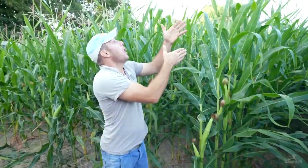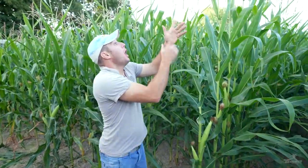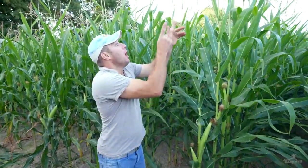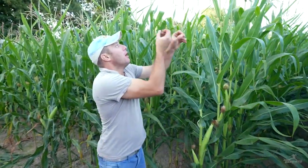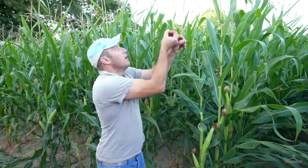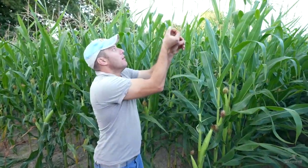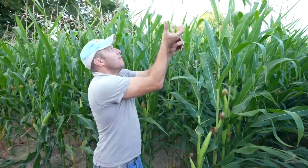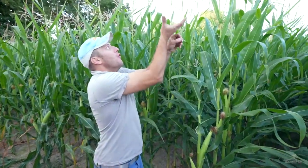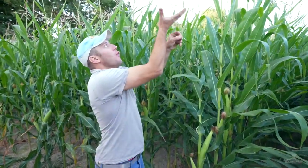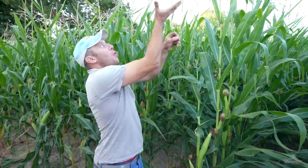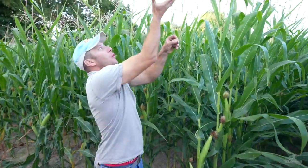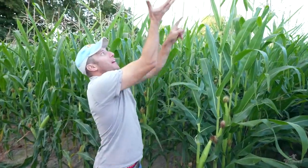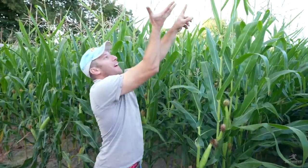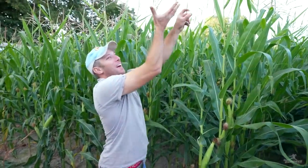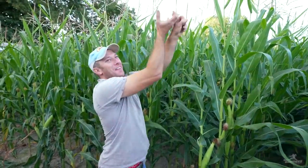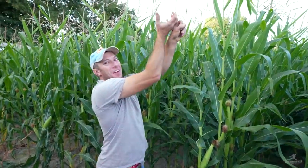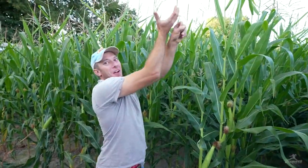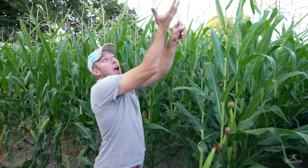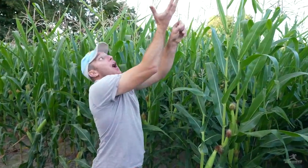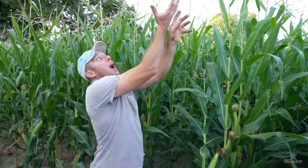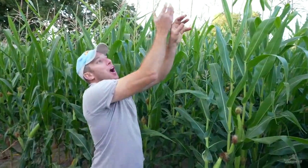so that we can get the hair to show up on the top. Once the hair grows at the end,